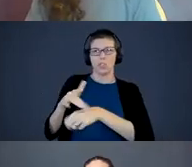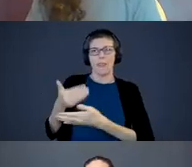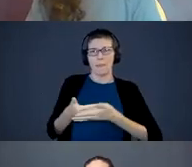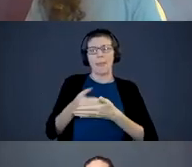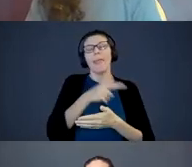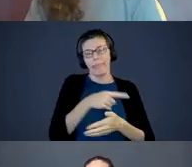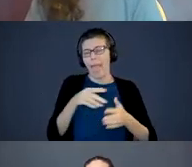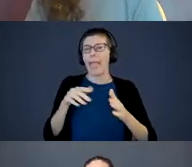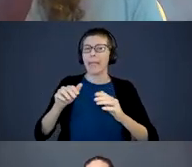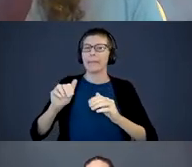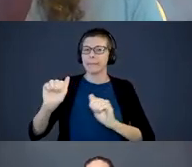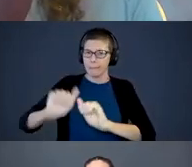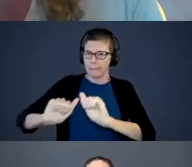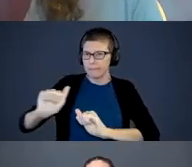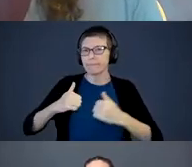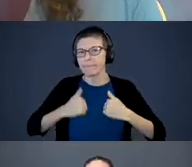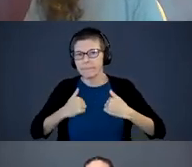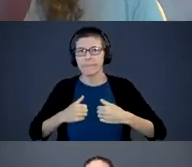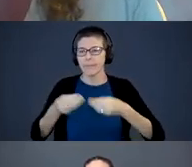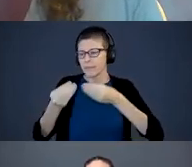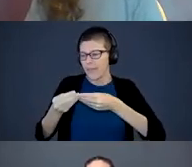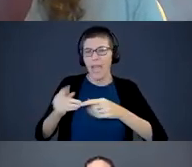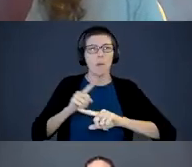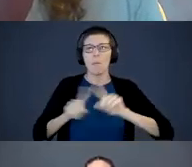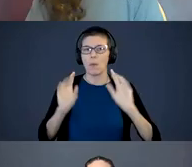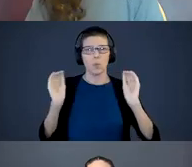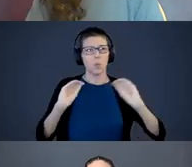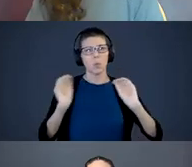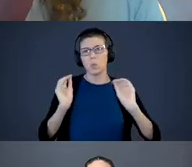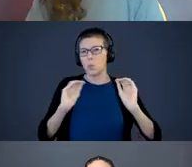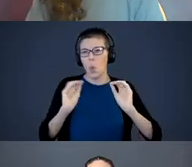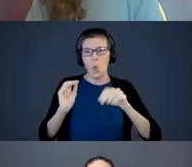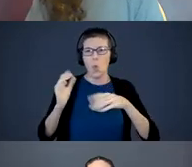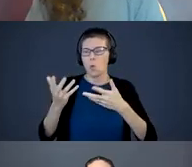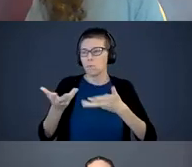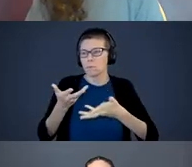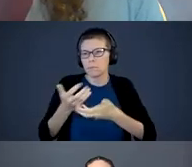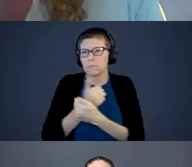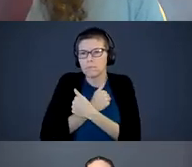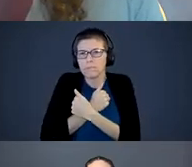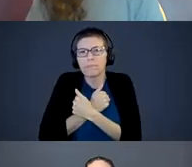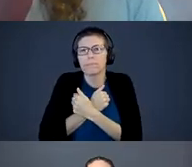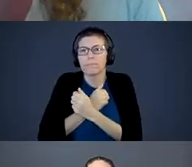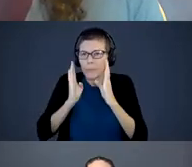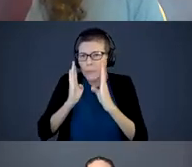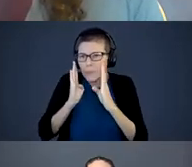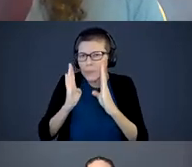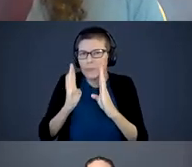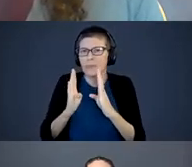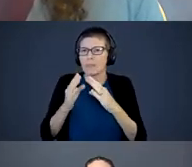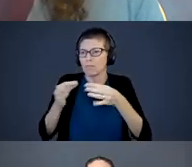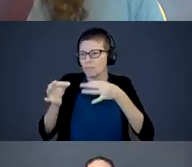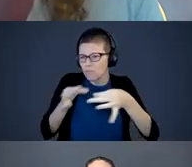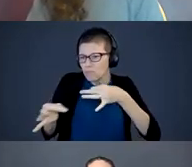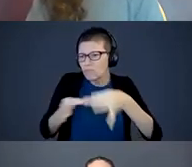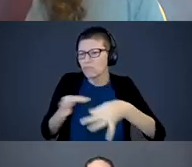them baths, they fed them, but they didn’t give them any love, any attention, and opportunities